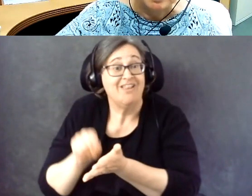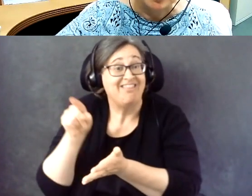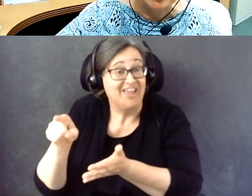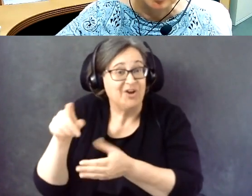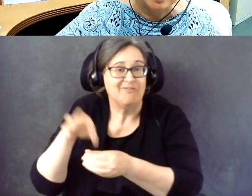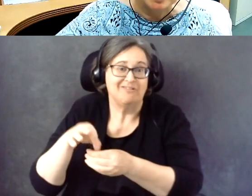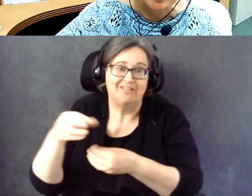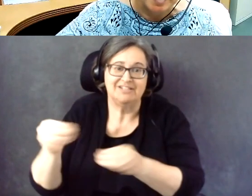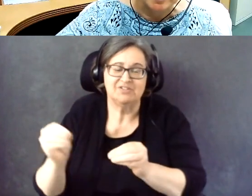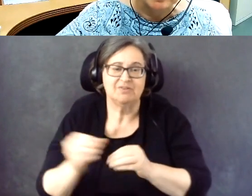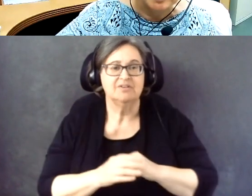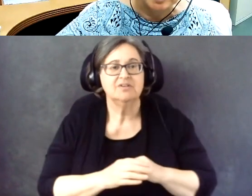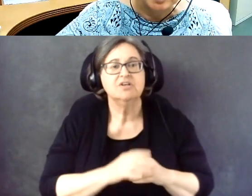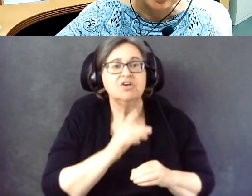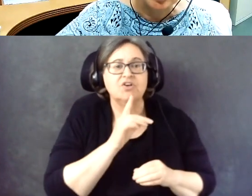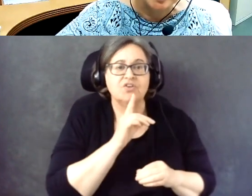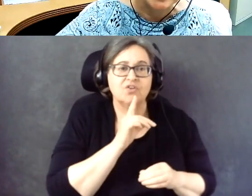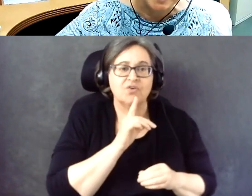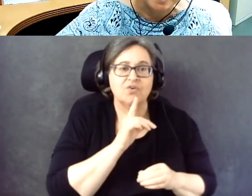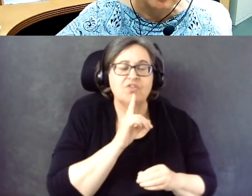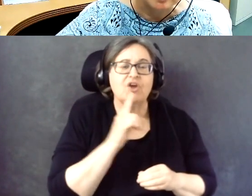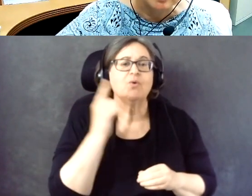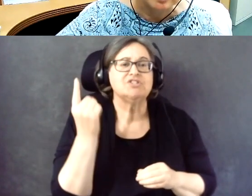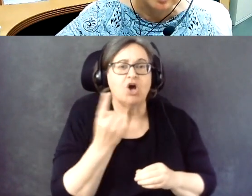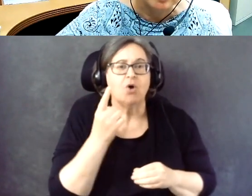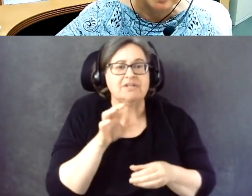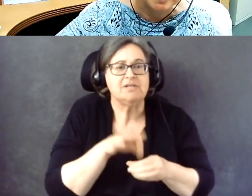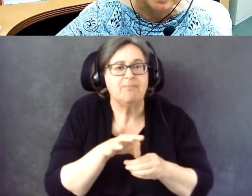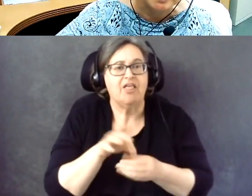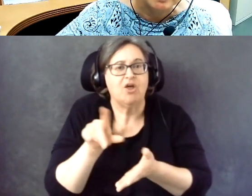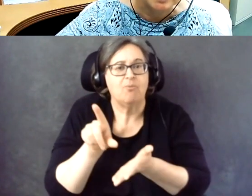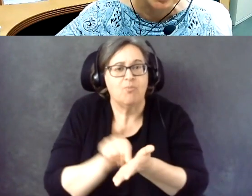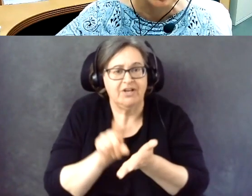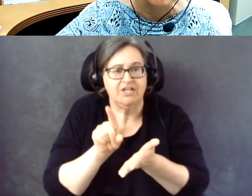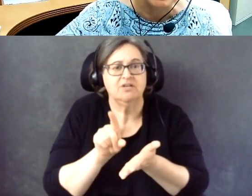So there's always a ballot that gets printed out with these systems.